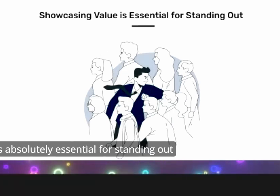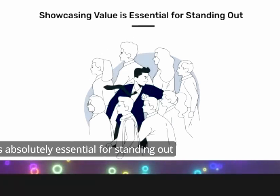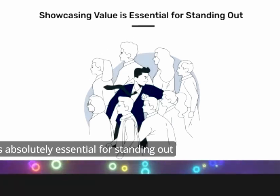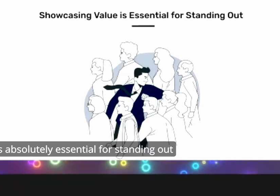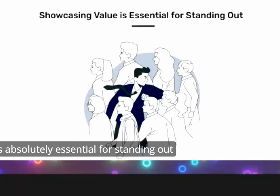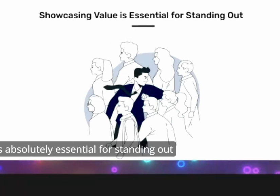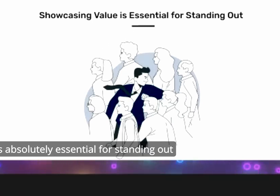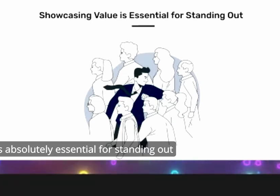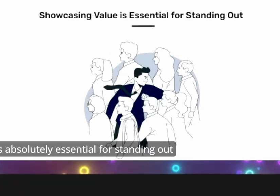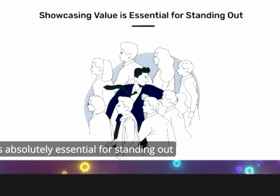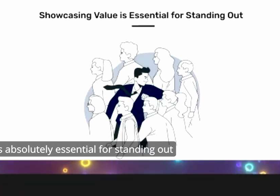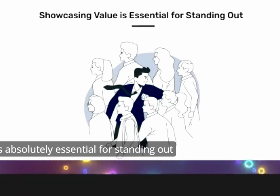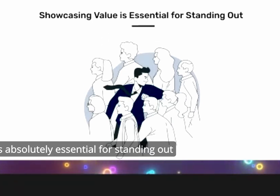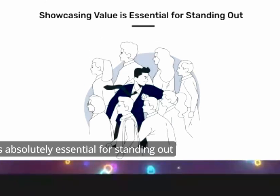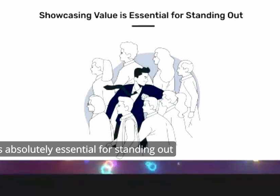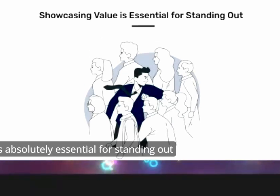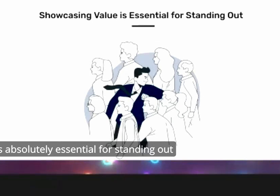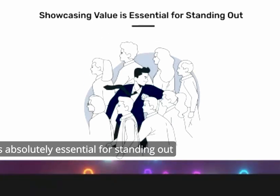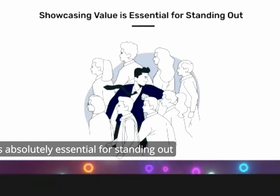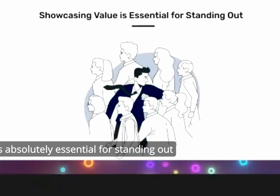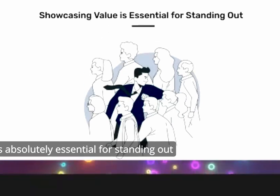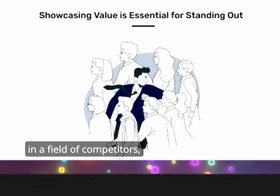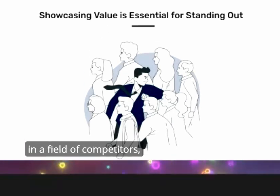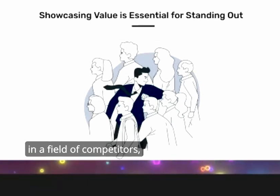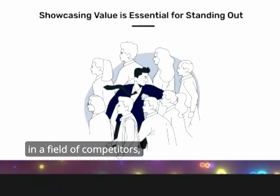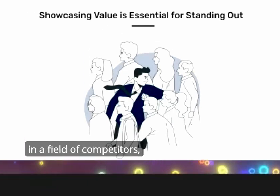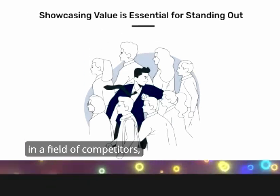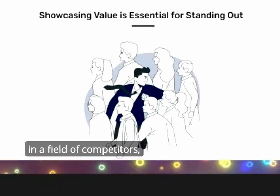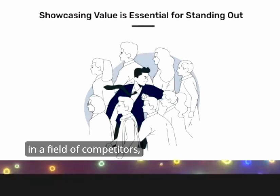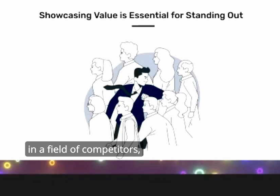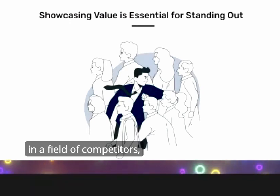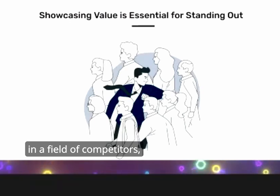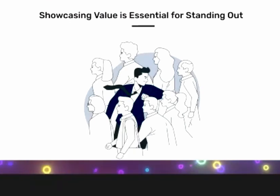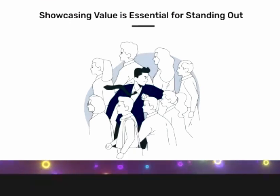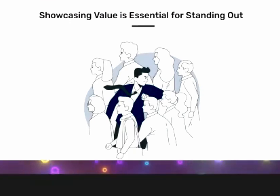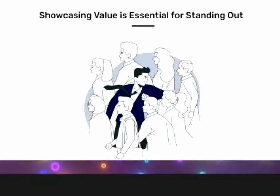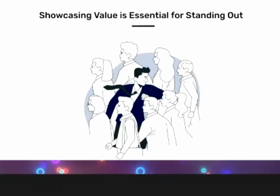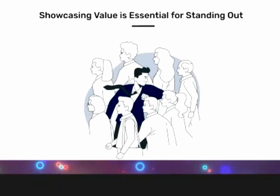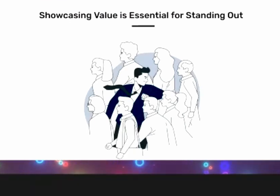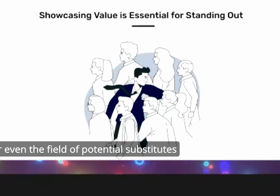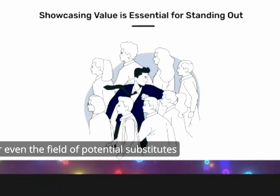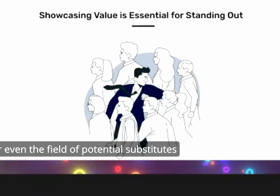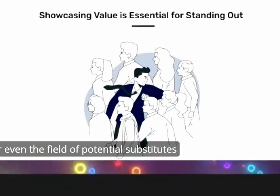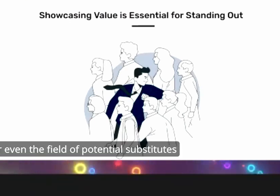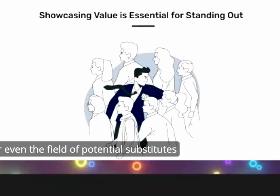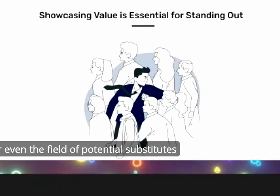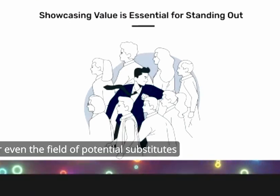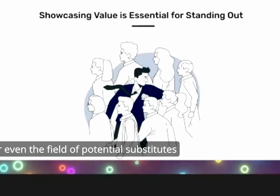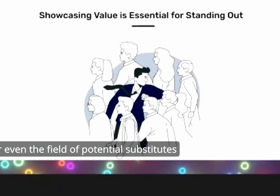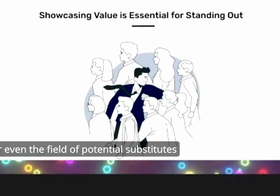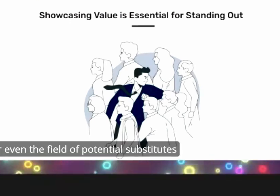doing is absolutely essential for standing out in a field of competitors or even a field of